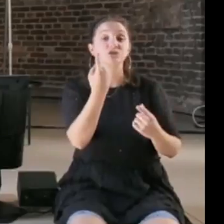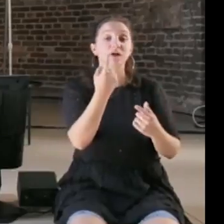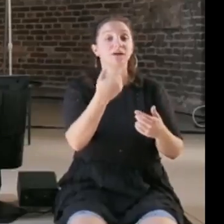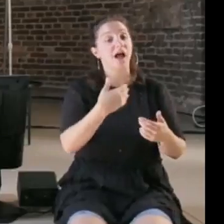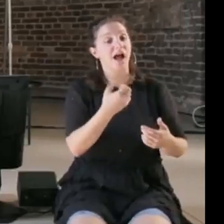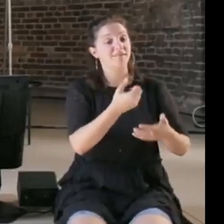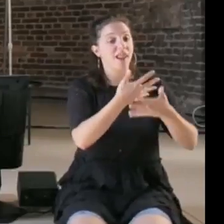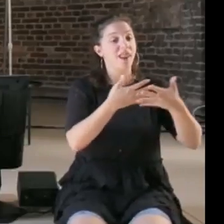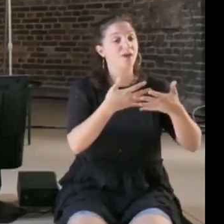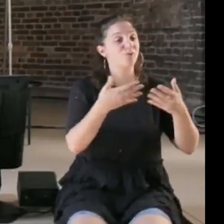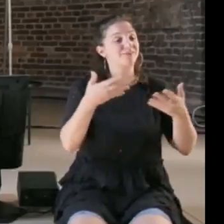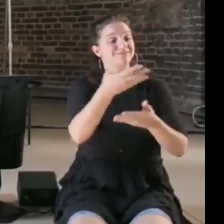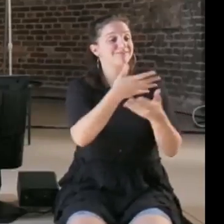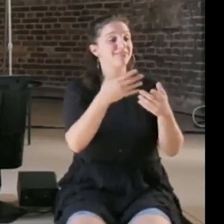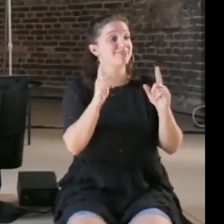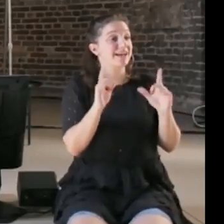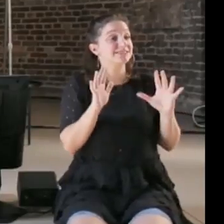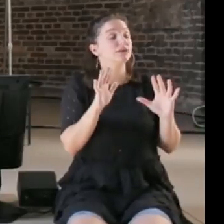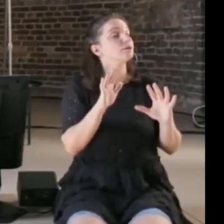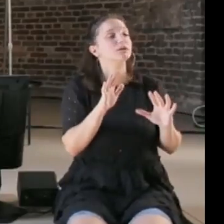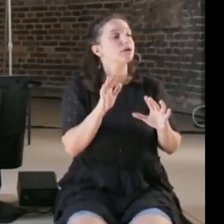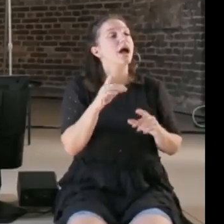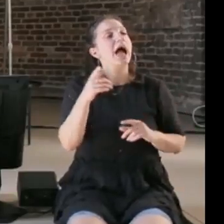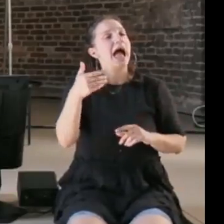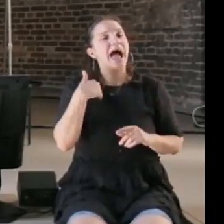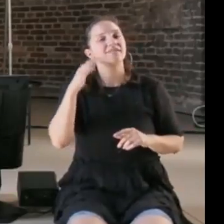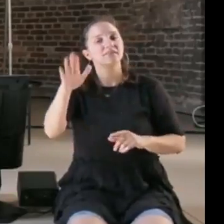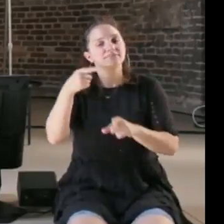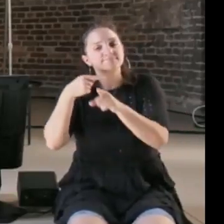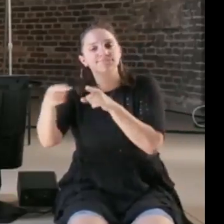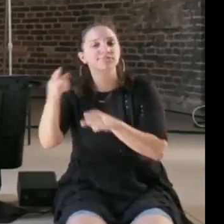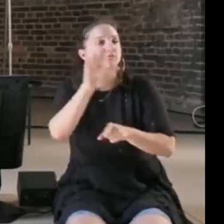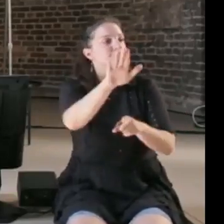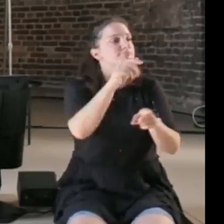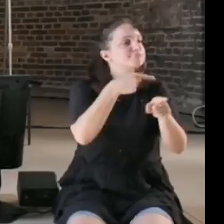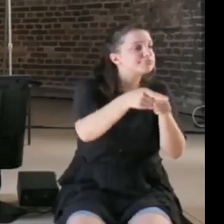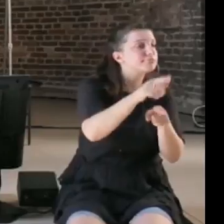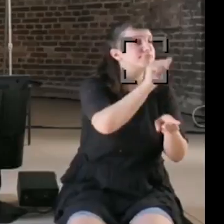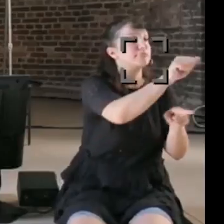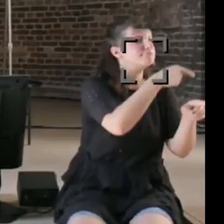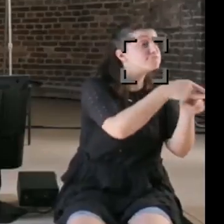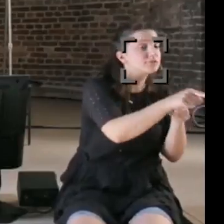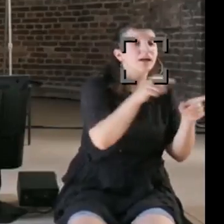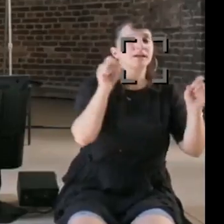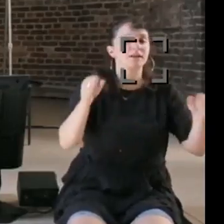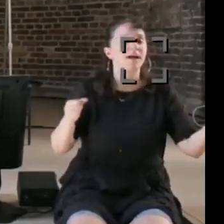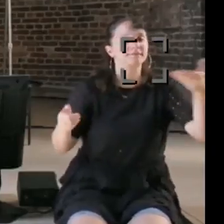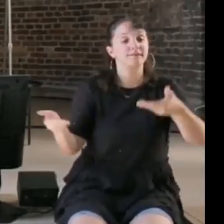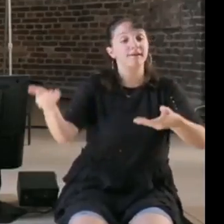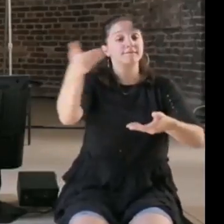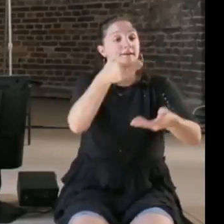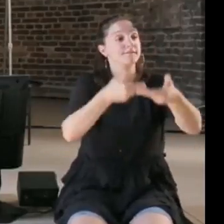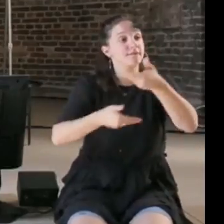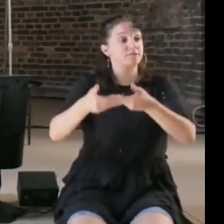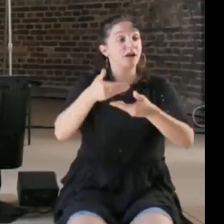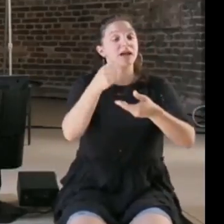it was really fascinating to kind of throw them together into these groups where they would discover things about themselves, but also things that they could share with other